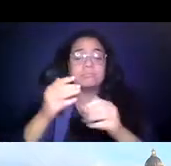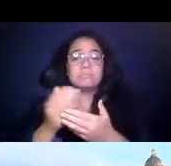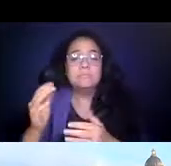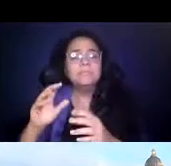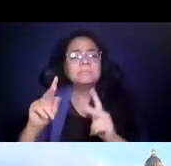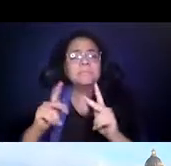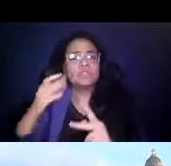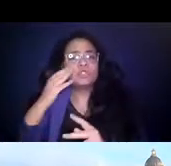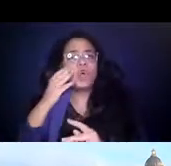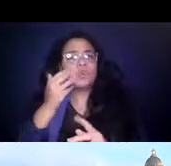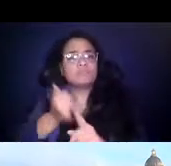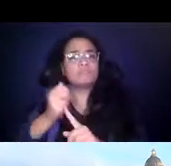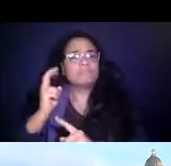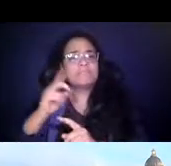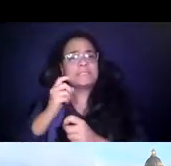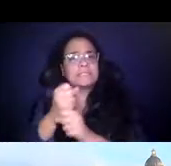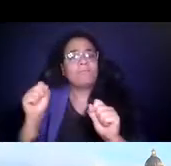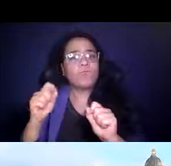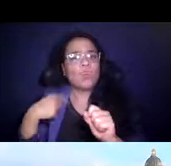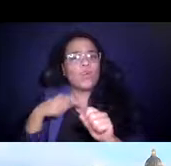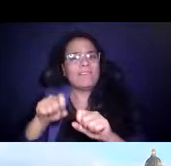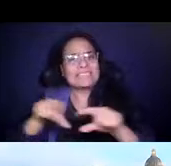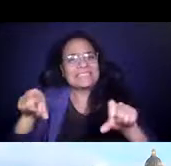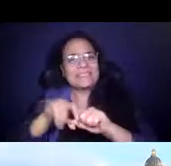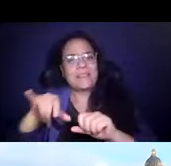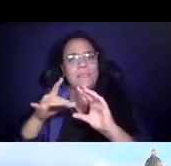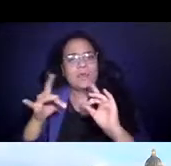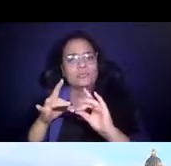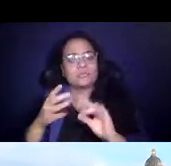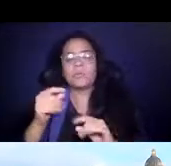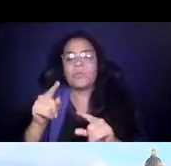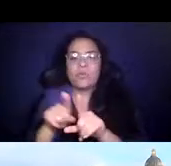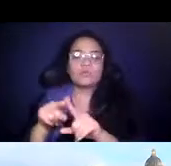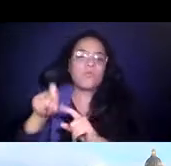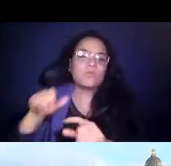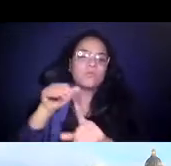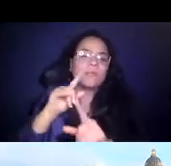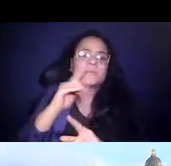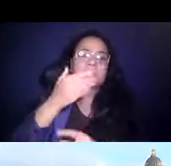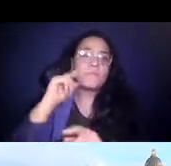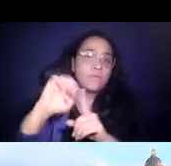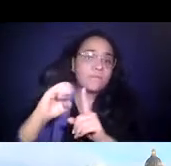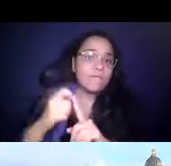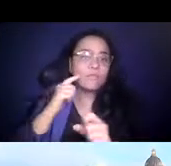is safe. 14:26:40 They also need to be reminded that it's better for the environment than driving alone.